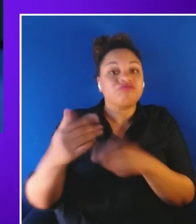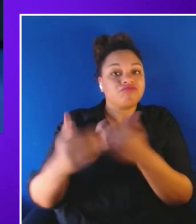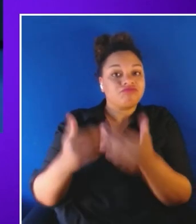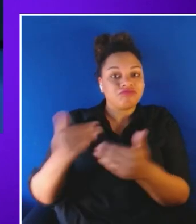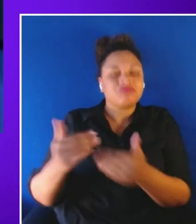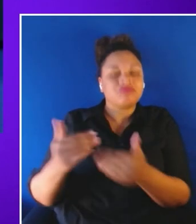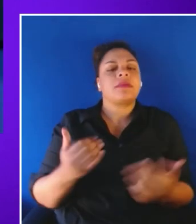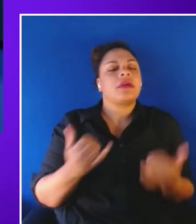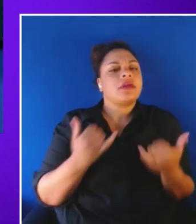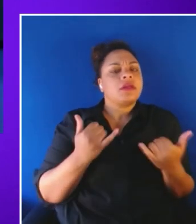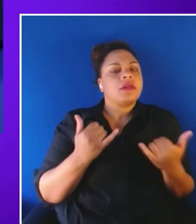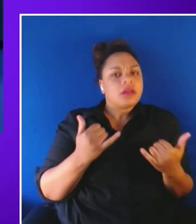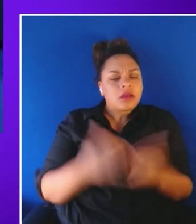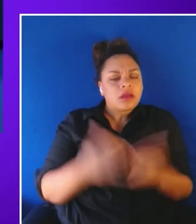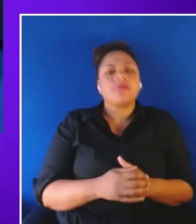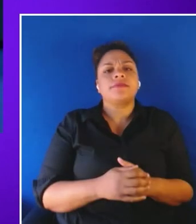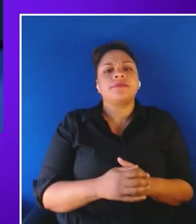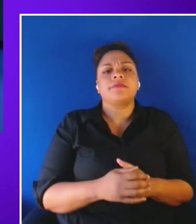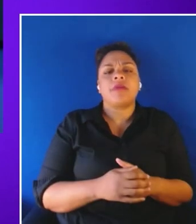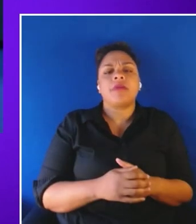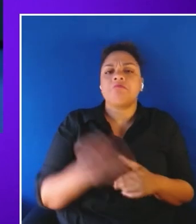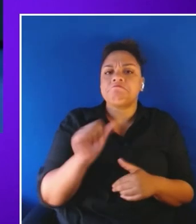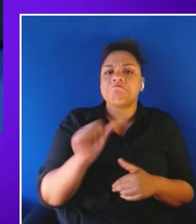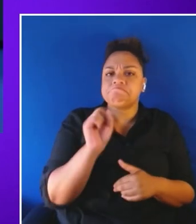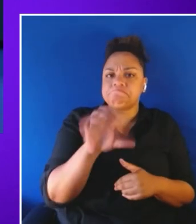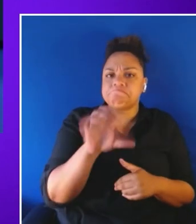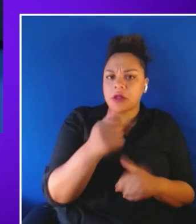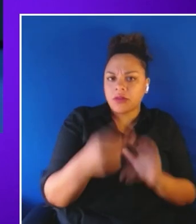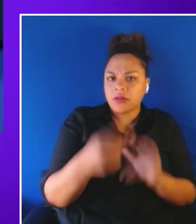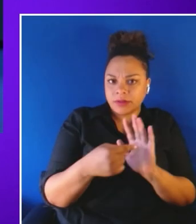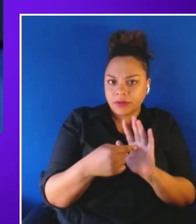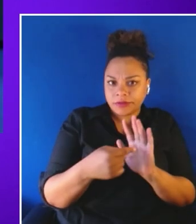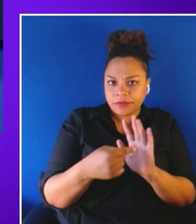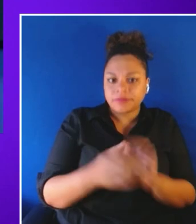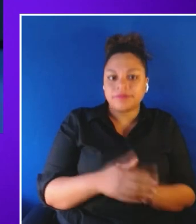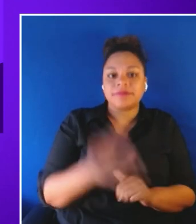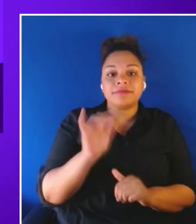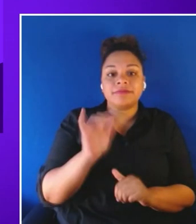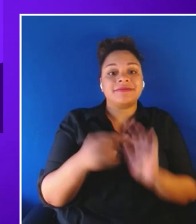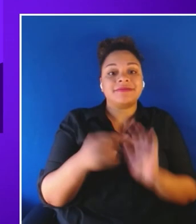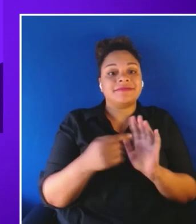you another example in this case the example of cell speed so let's go to the next slide please